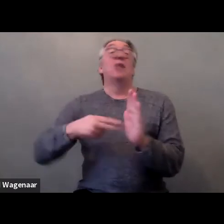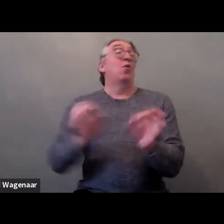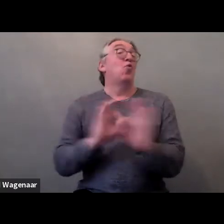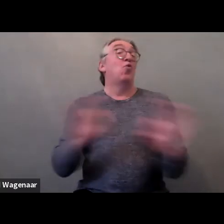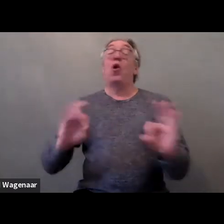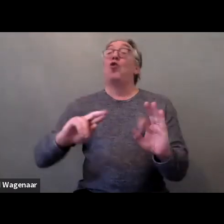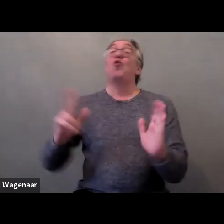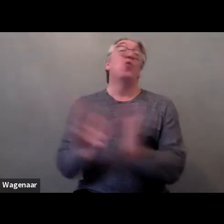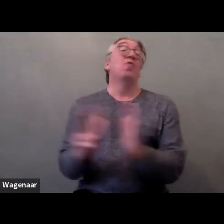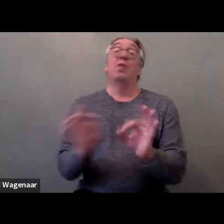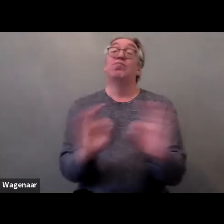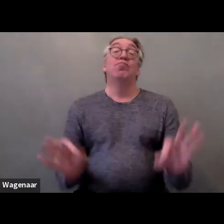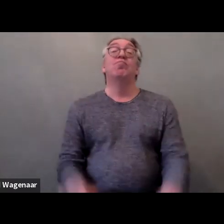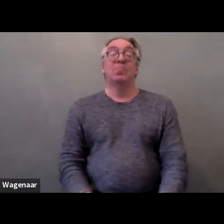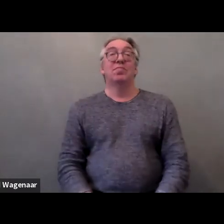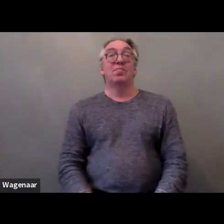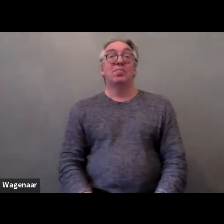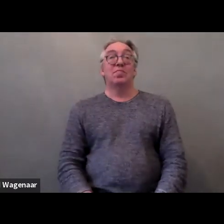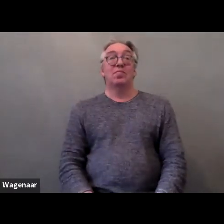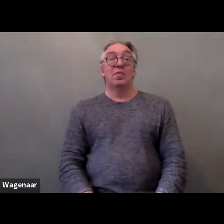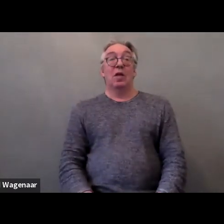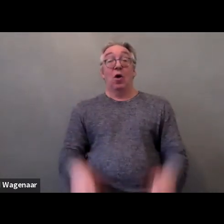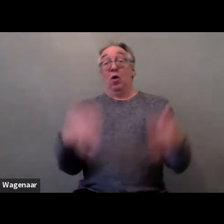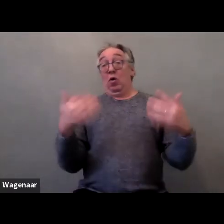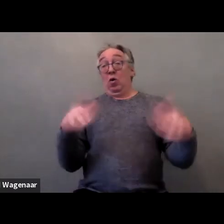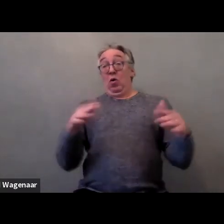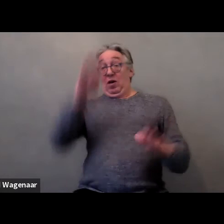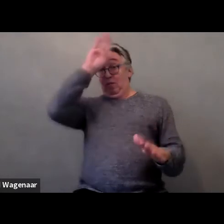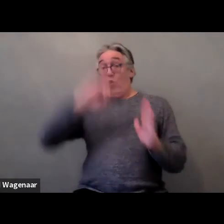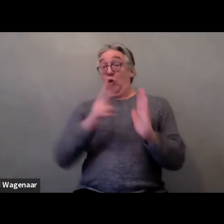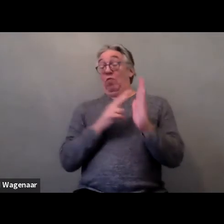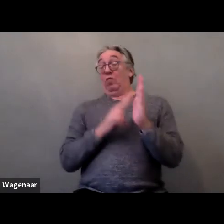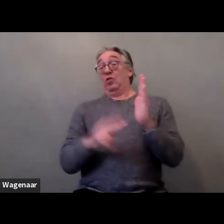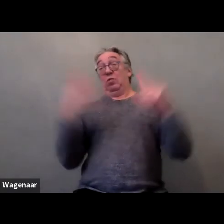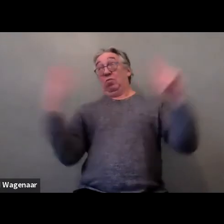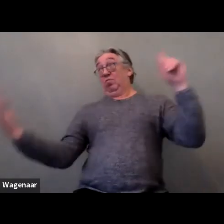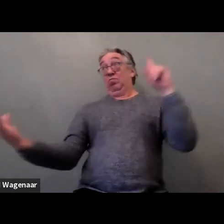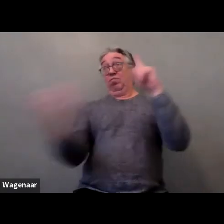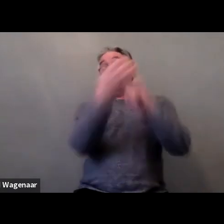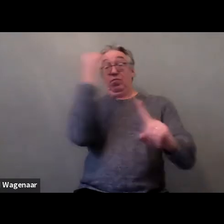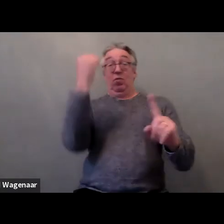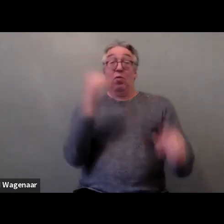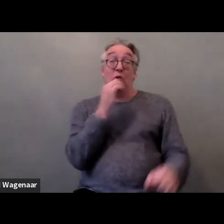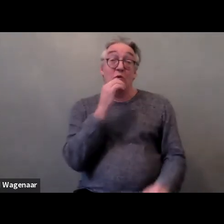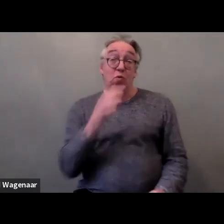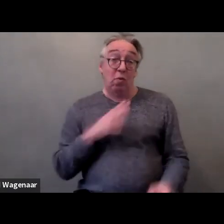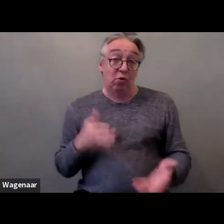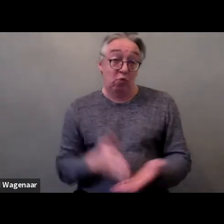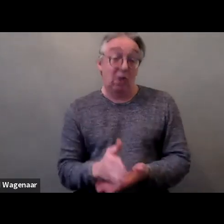The Convention is a key achievement on women's rights. It really breaks new ground.